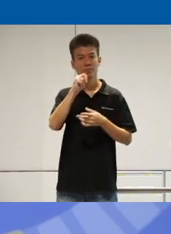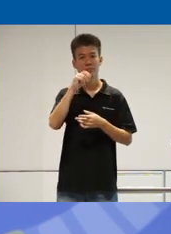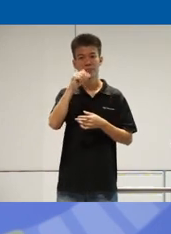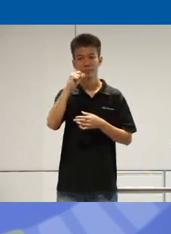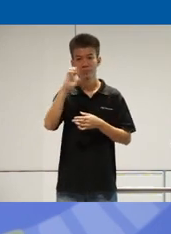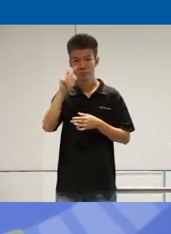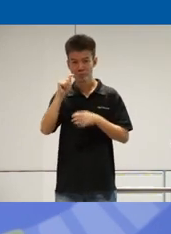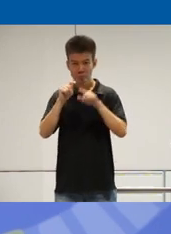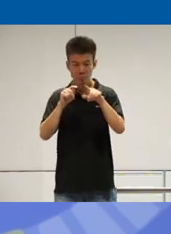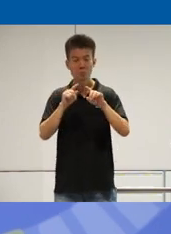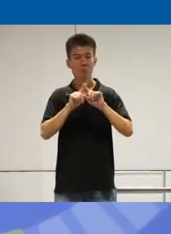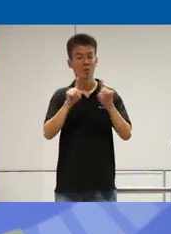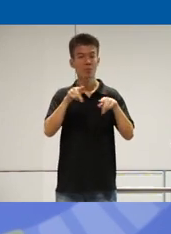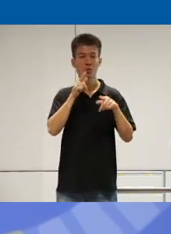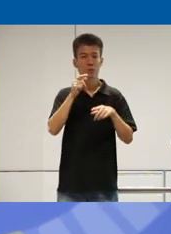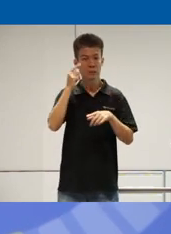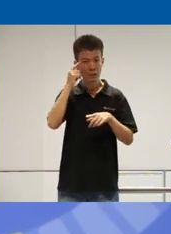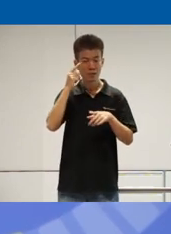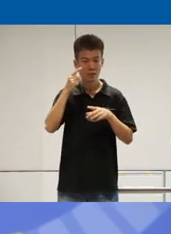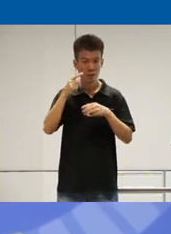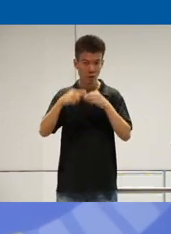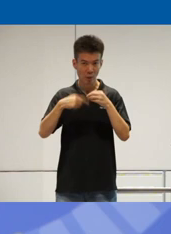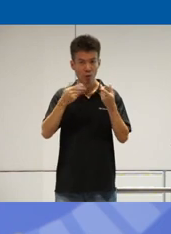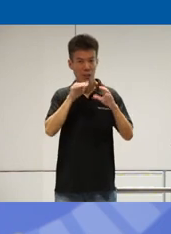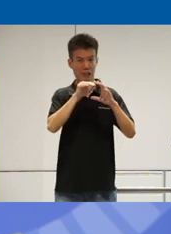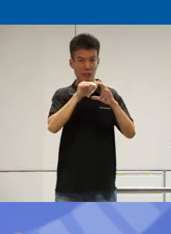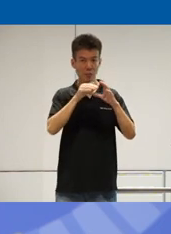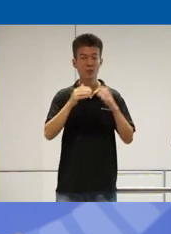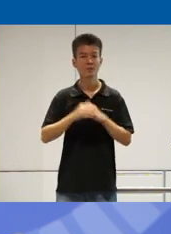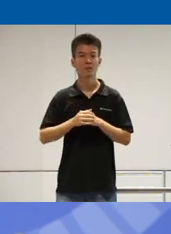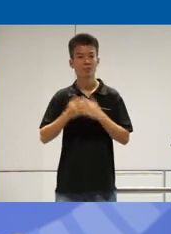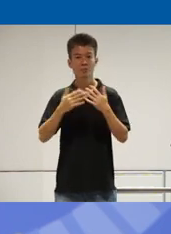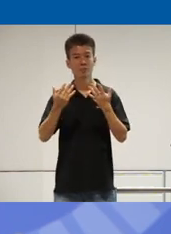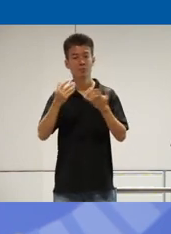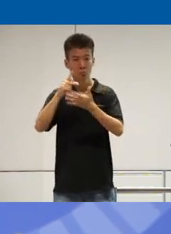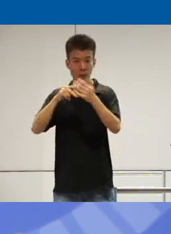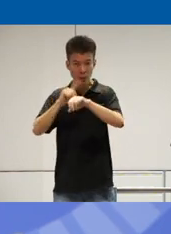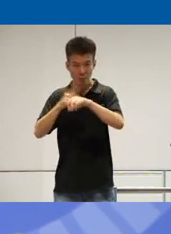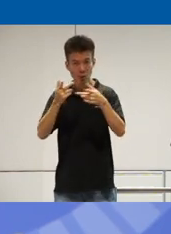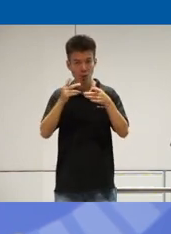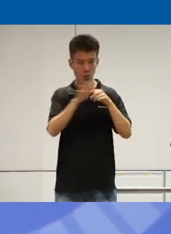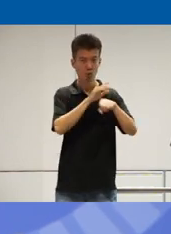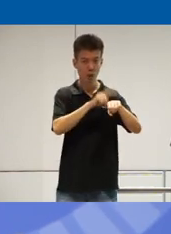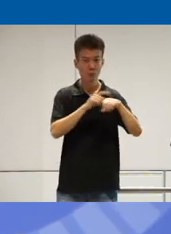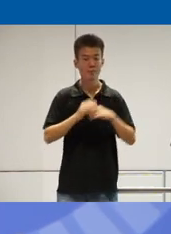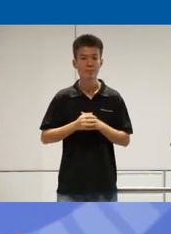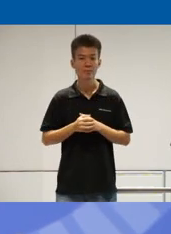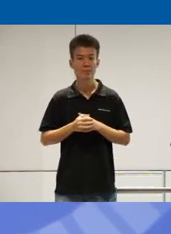people who really think about accessibility even part-time or full-time uh you know there's not a